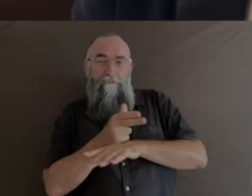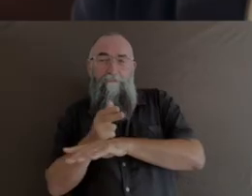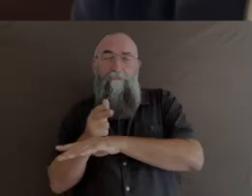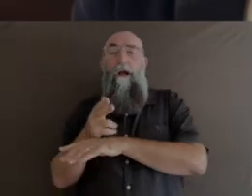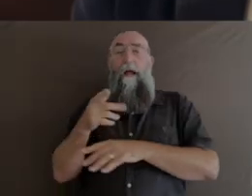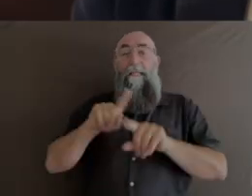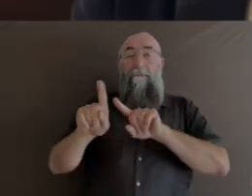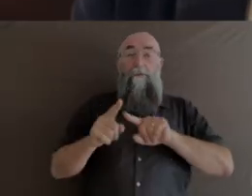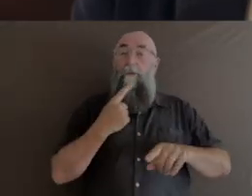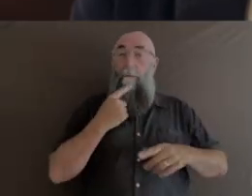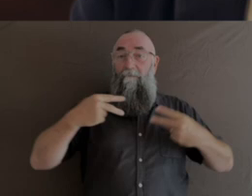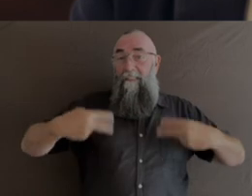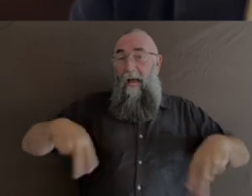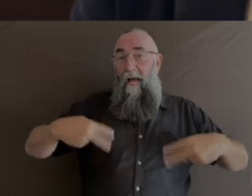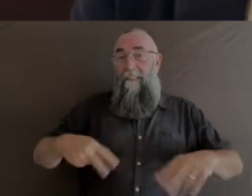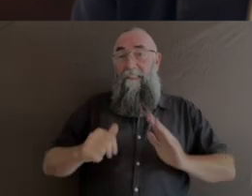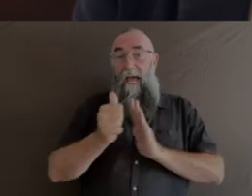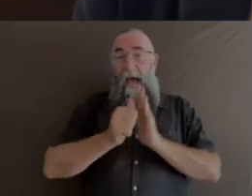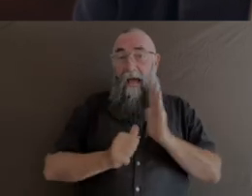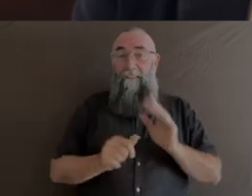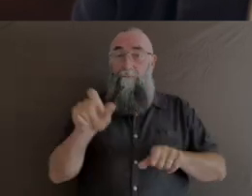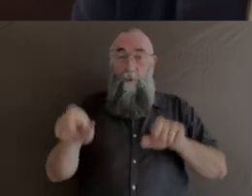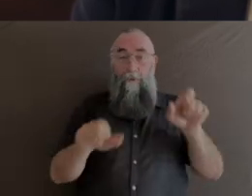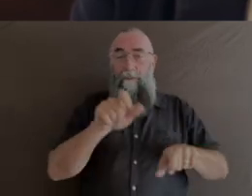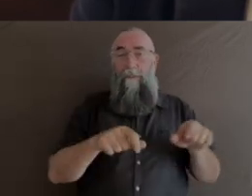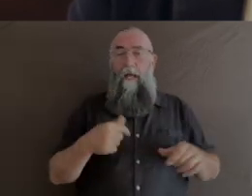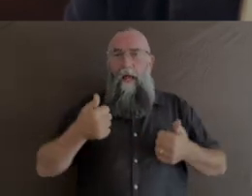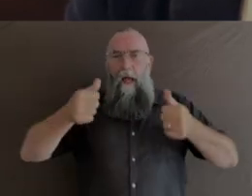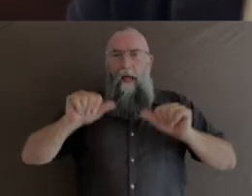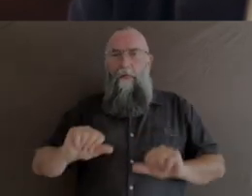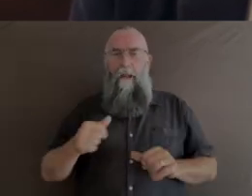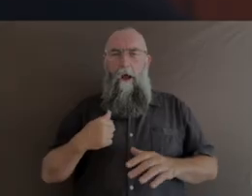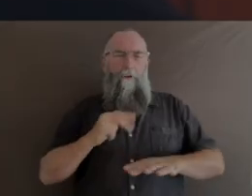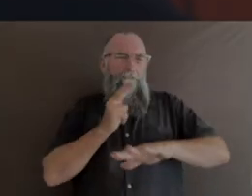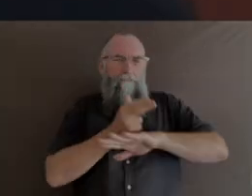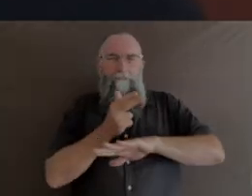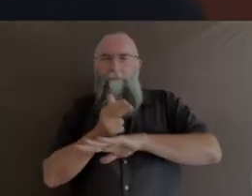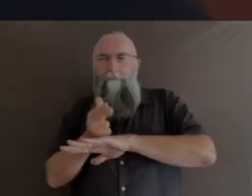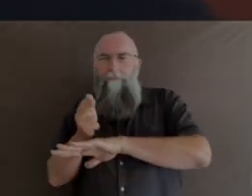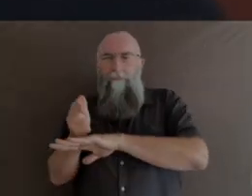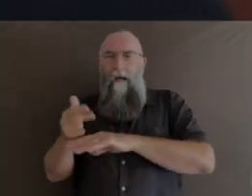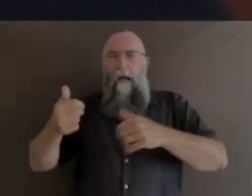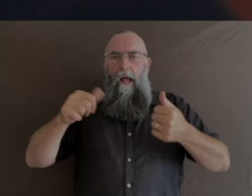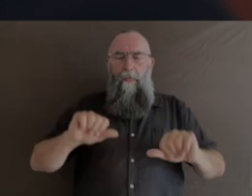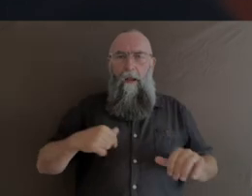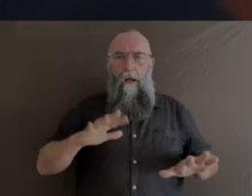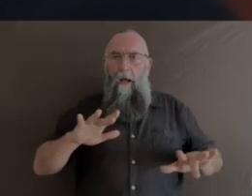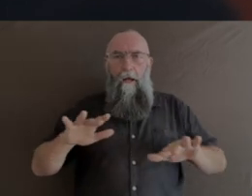I didn't set out to be making portraits of them, but I realised that's what I indeed was doing. Sue, what's the best advice anybody ever gave